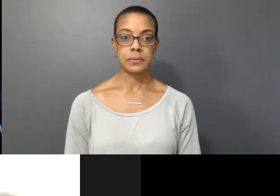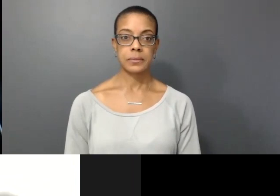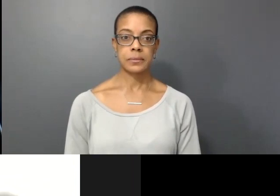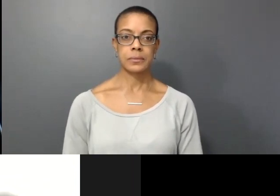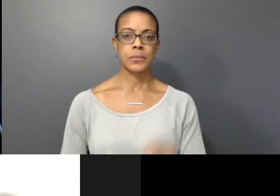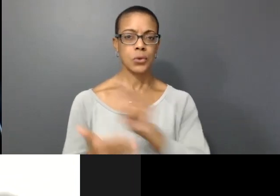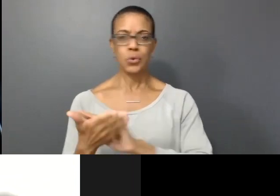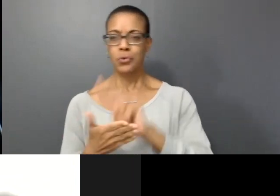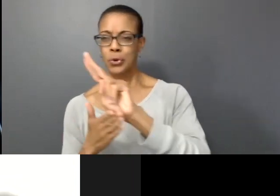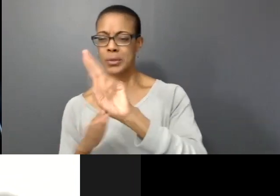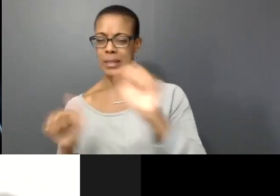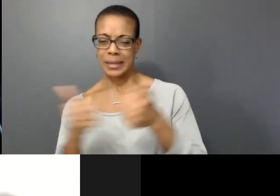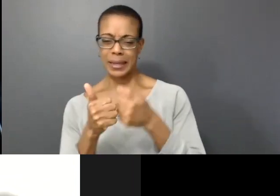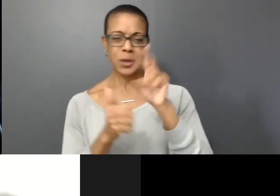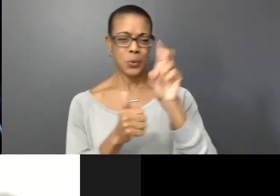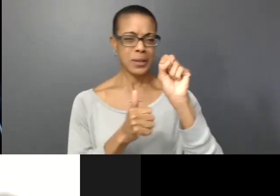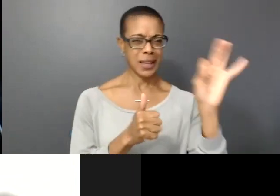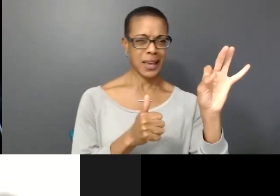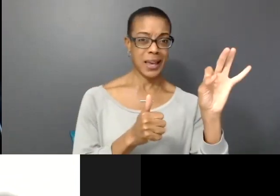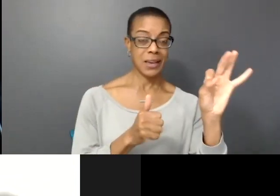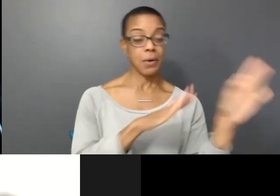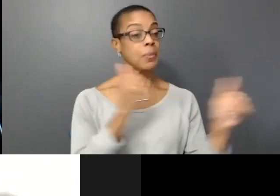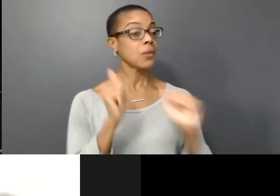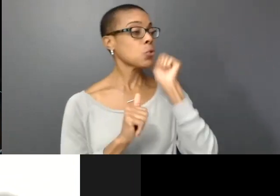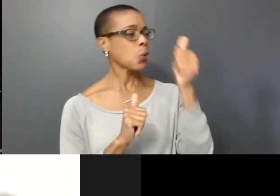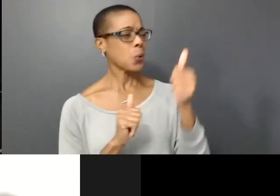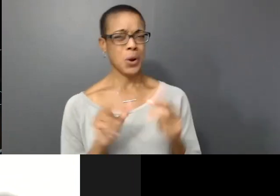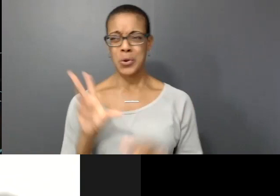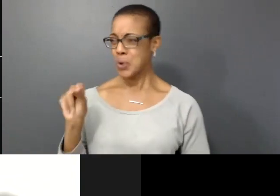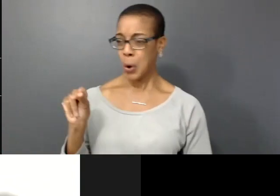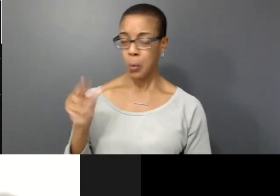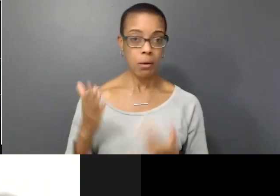No you are not. I already bought my plane ticket